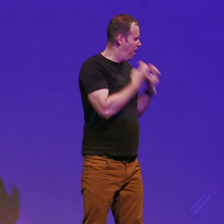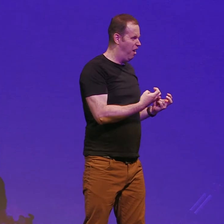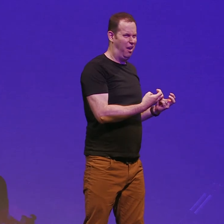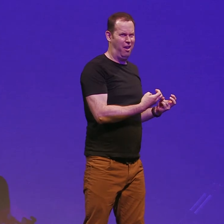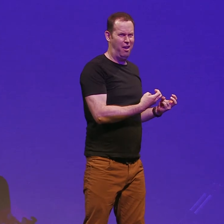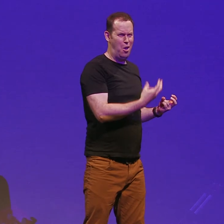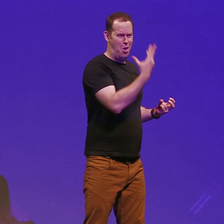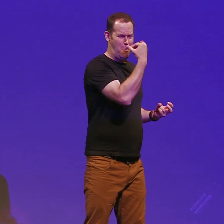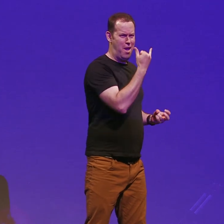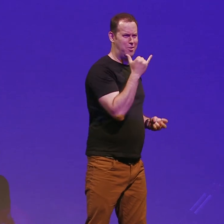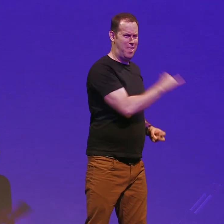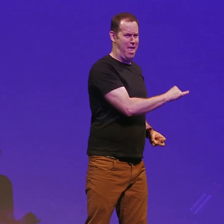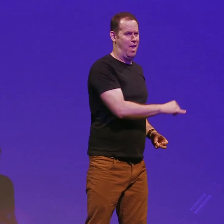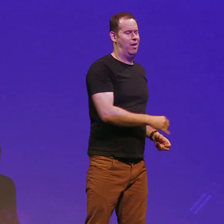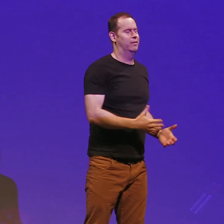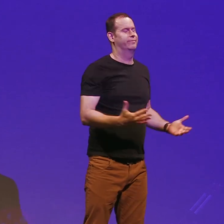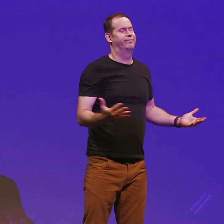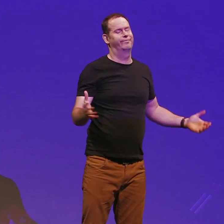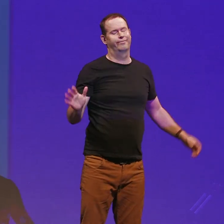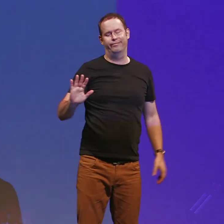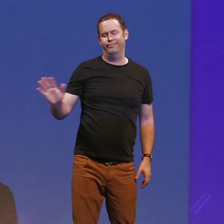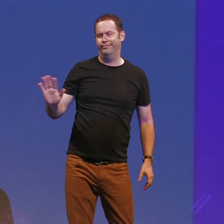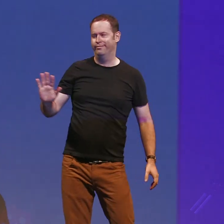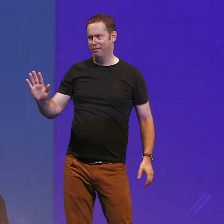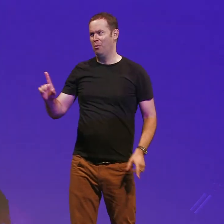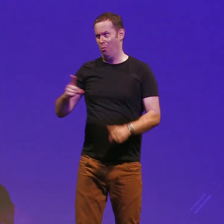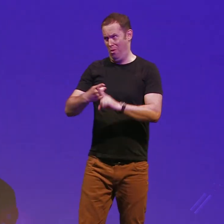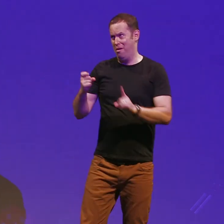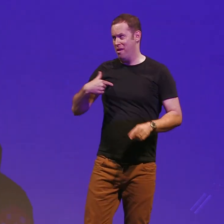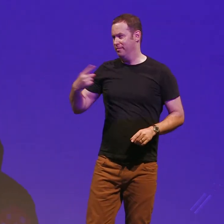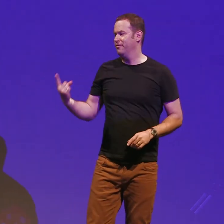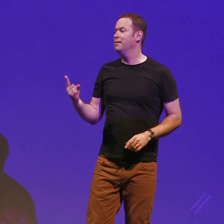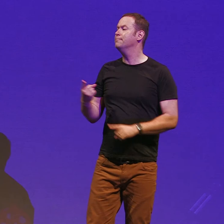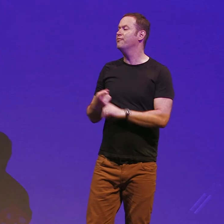the indicated window waiters look why did you do that waves hand goes where